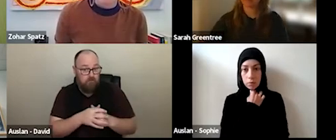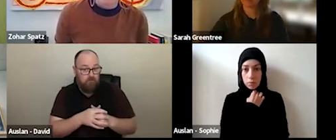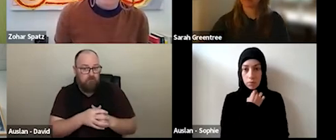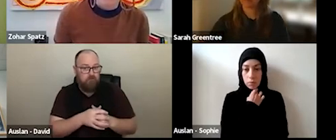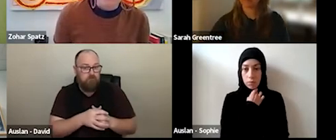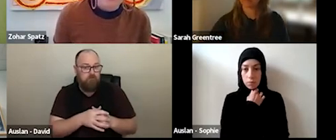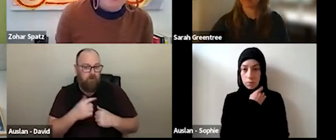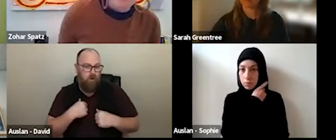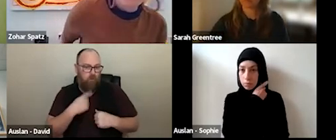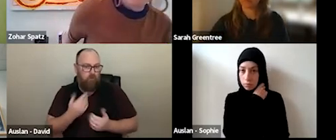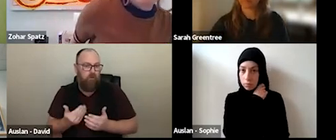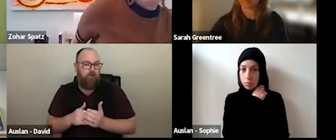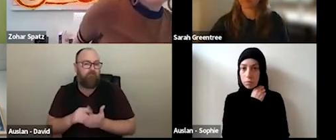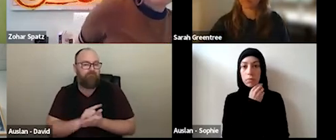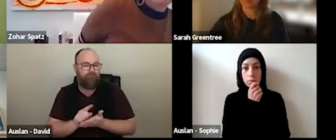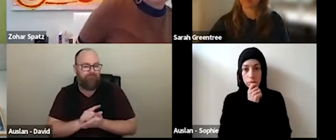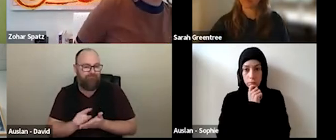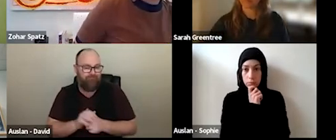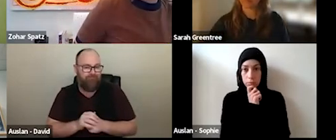provide some background to